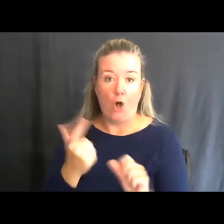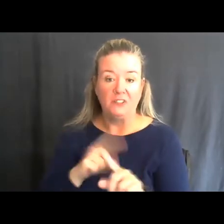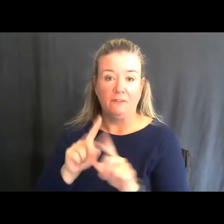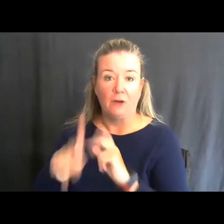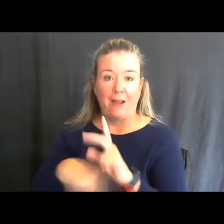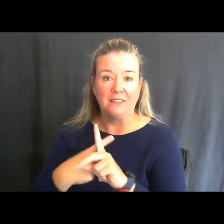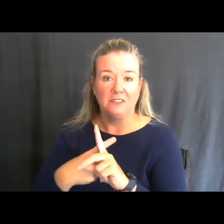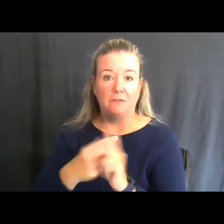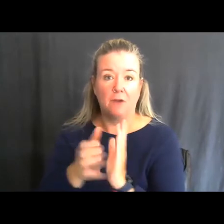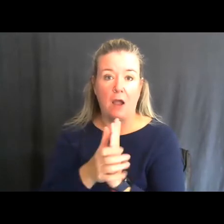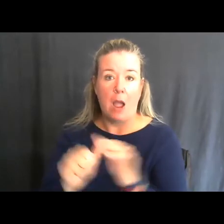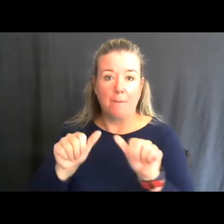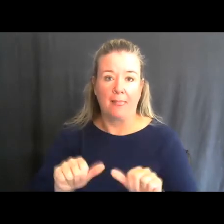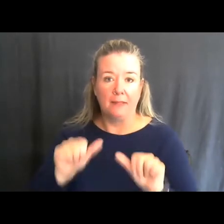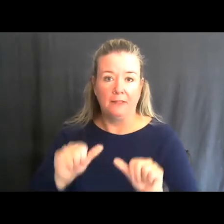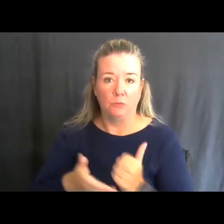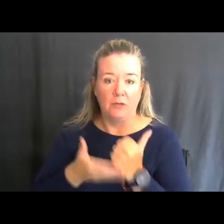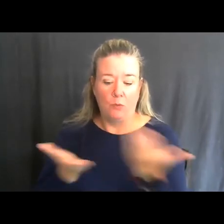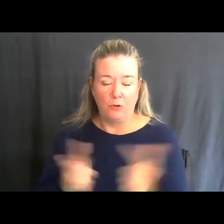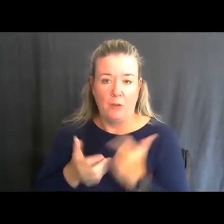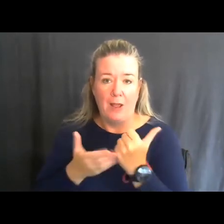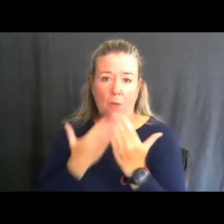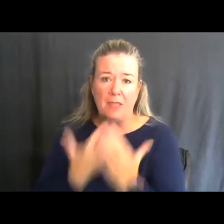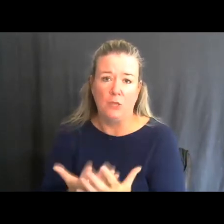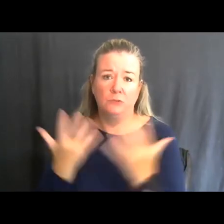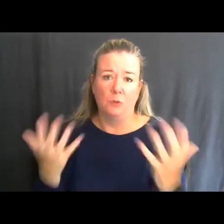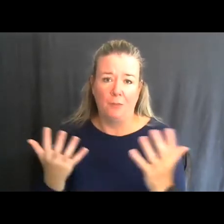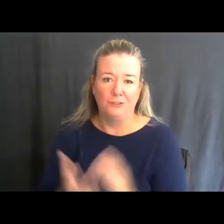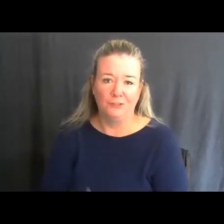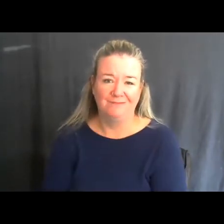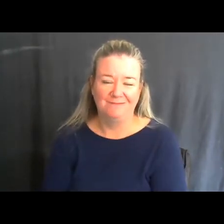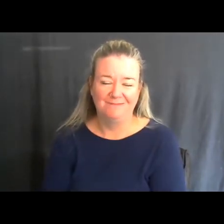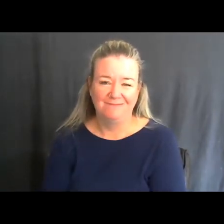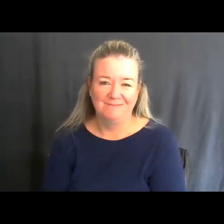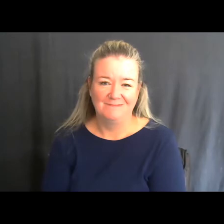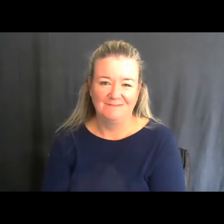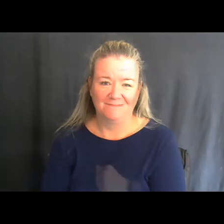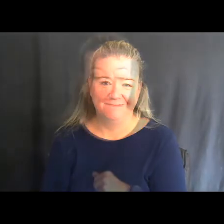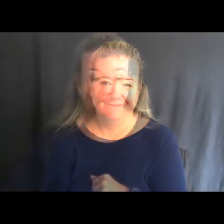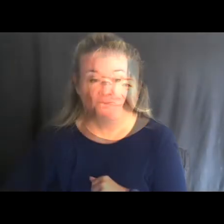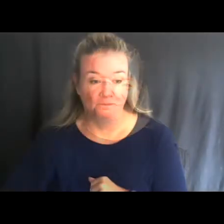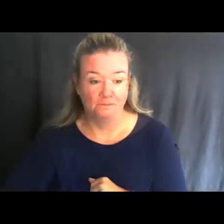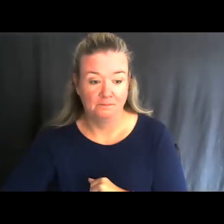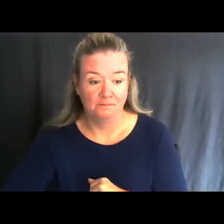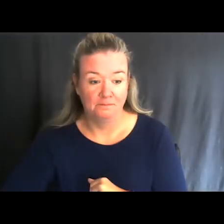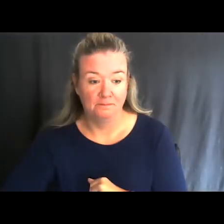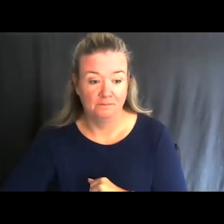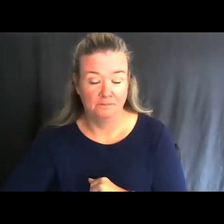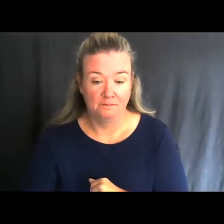we're here to help. Thank you so much.